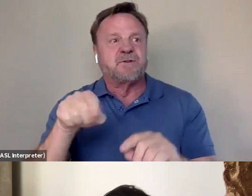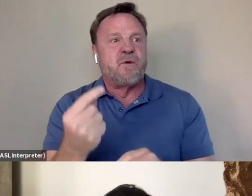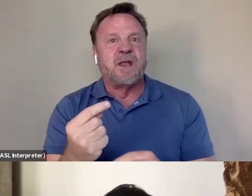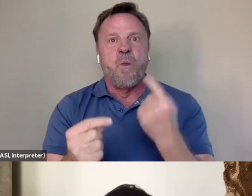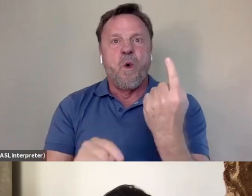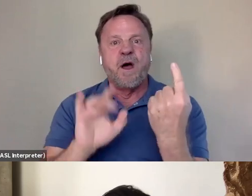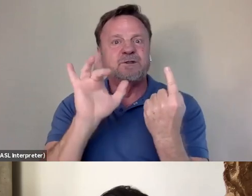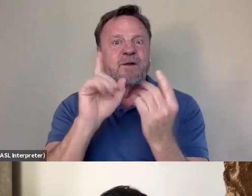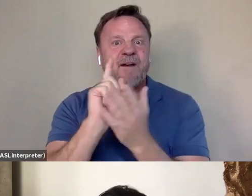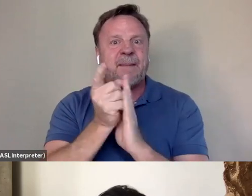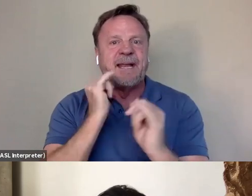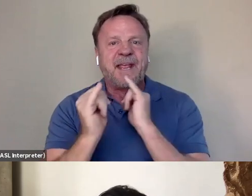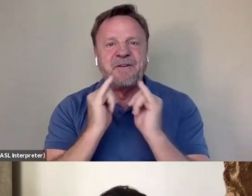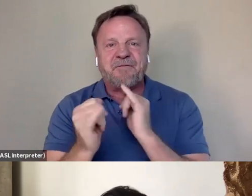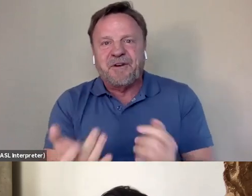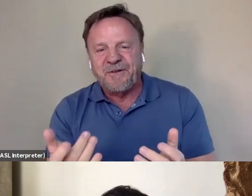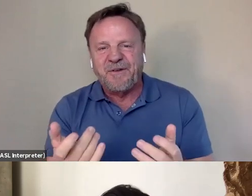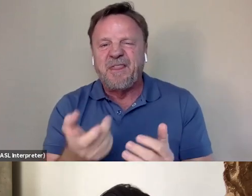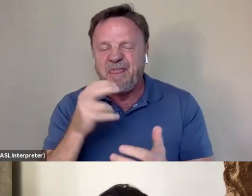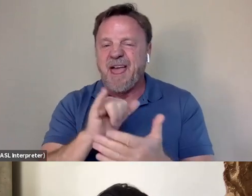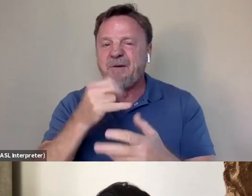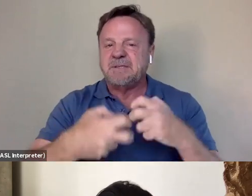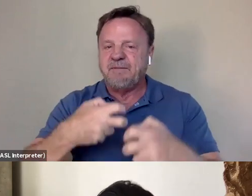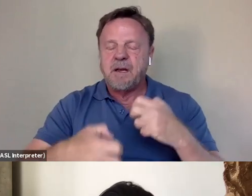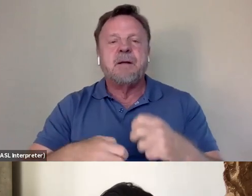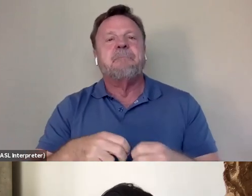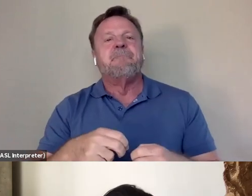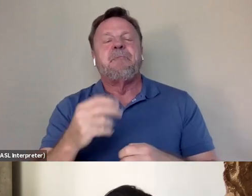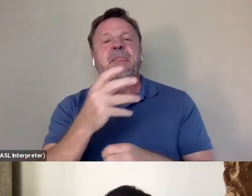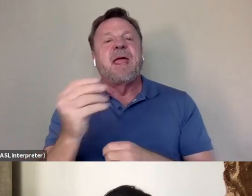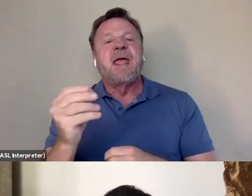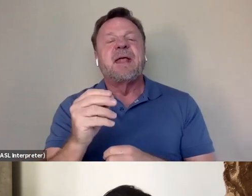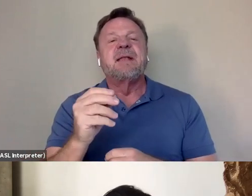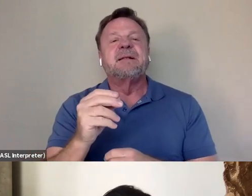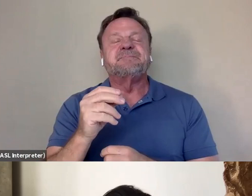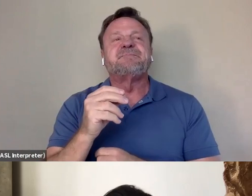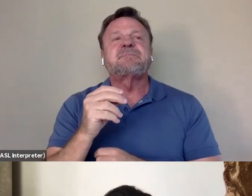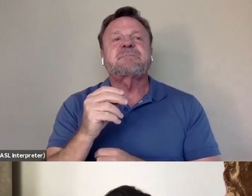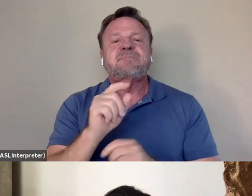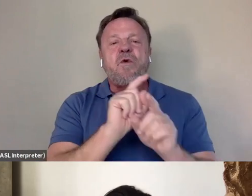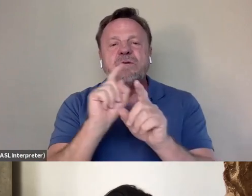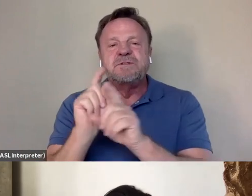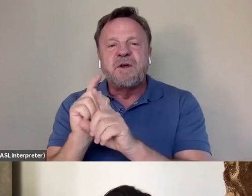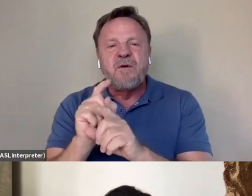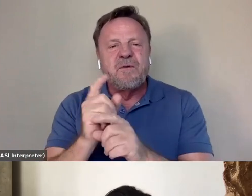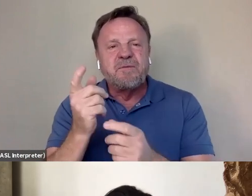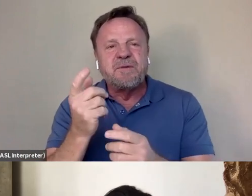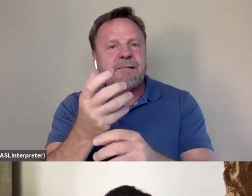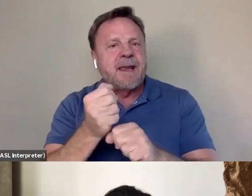that we can use was definitely difficult. And also, as you were saying, kind of getting the permission of the family